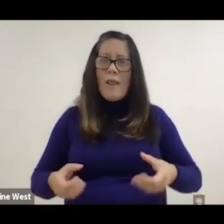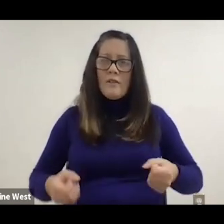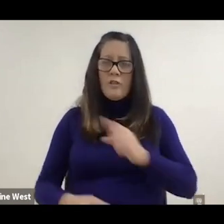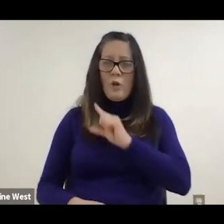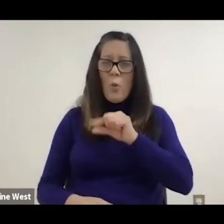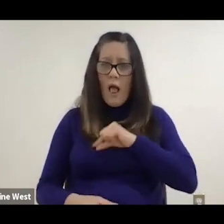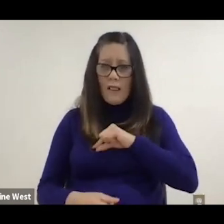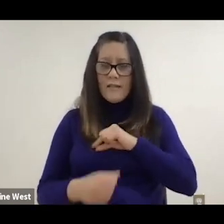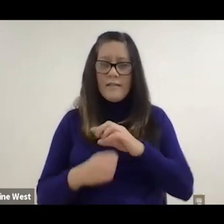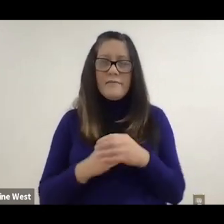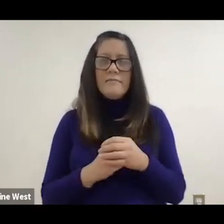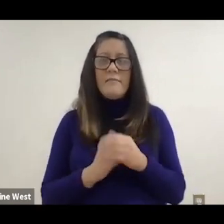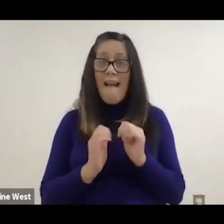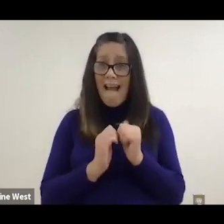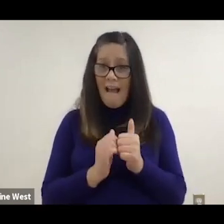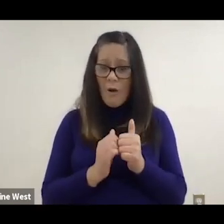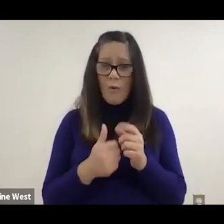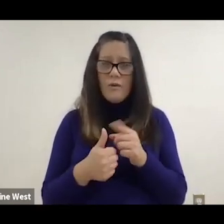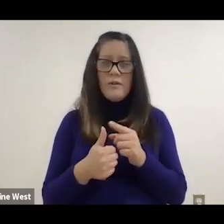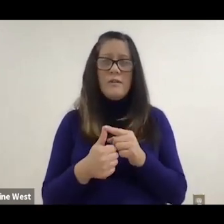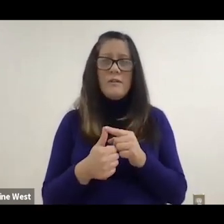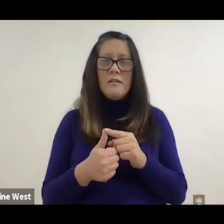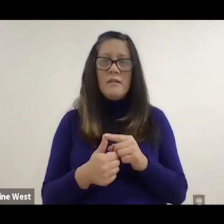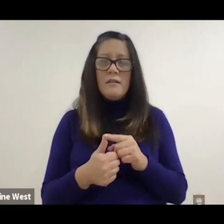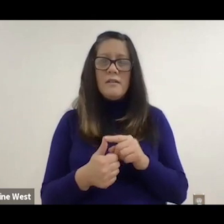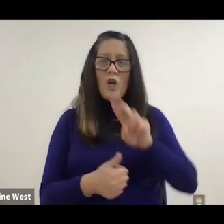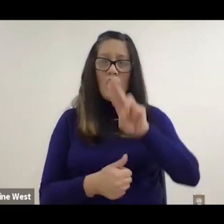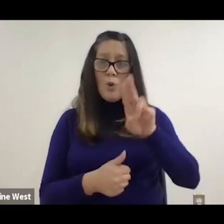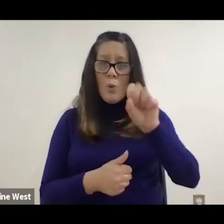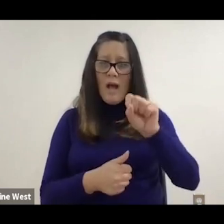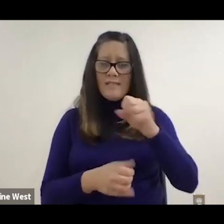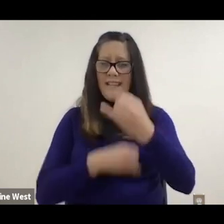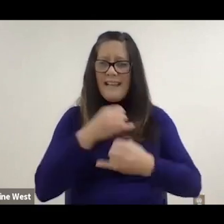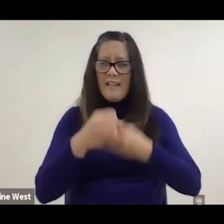studying for years is is wheelchair quality through the application of